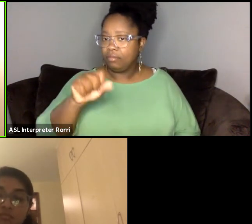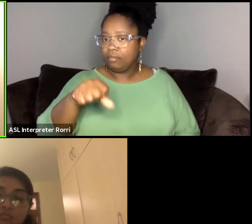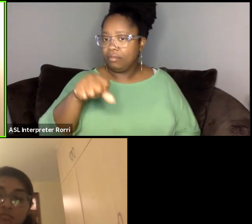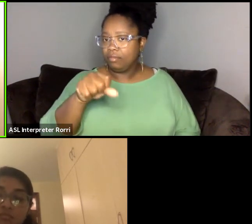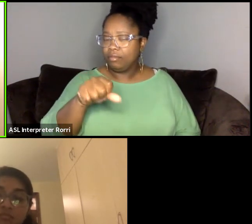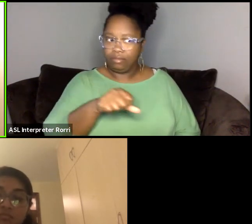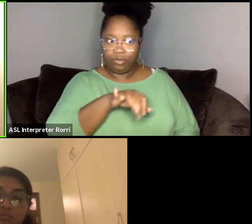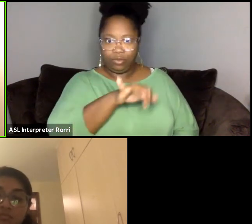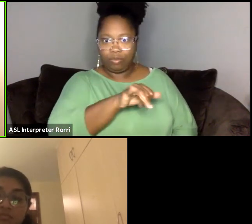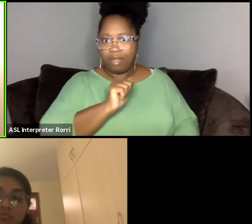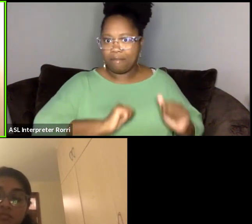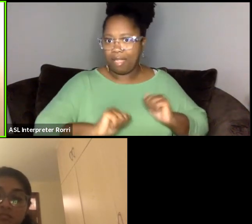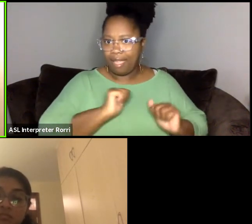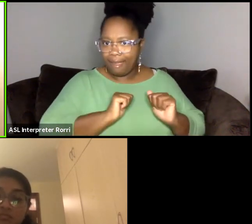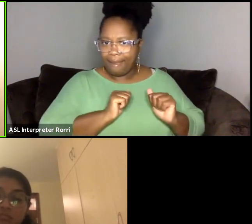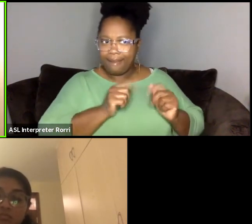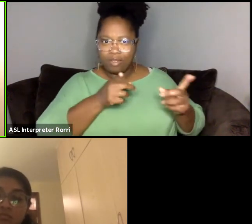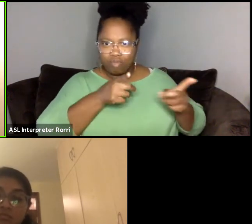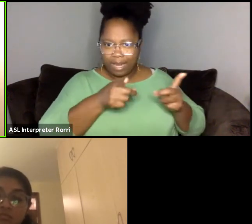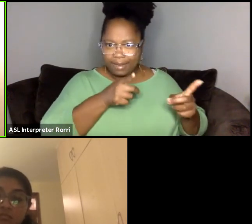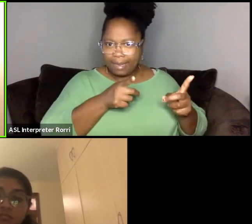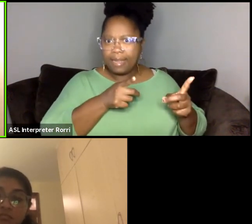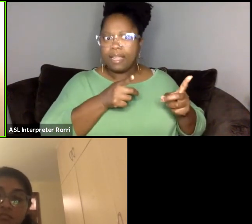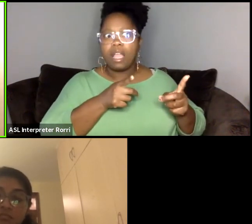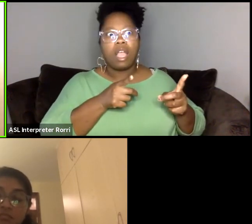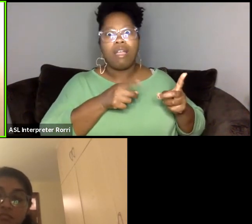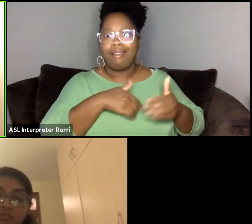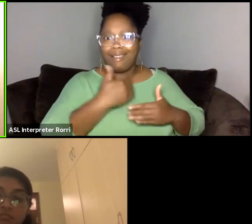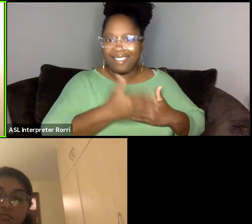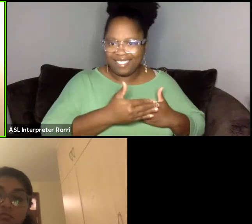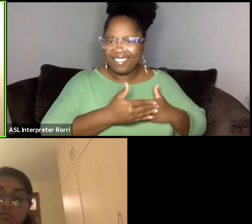and then continuing to direct and pursuing graduate study,